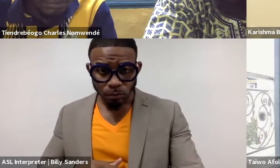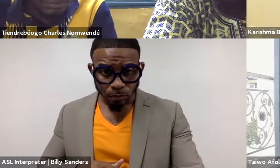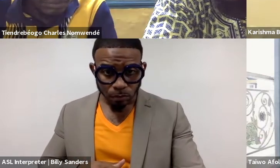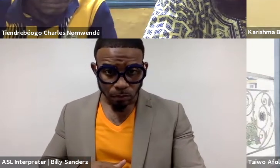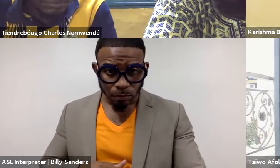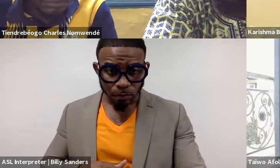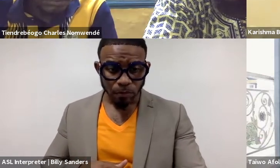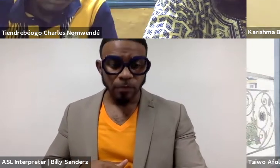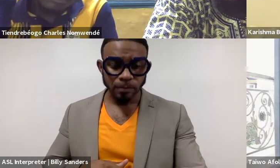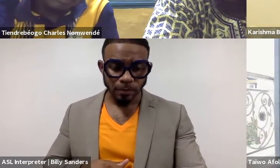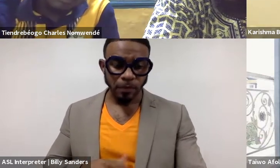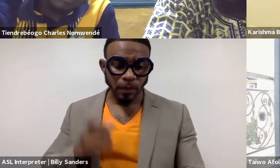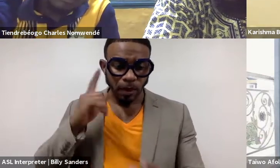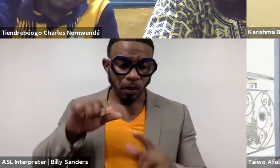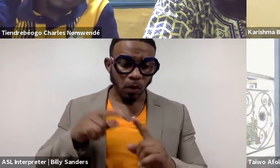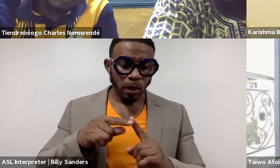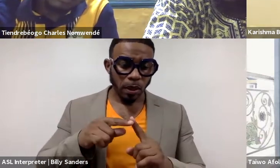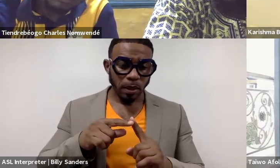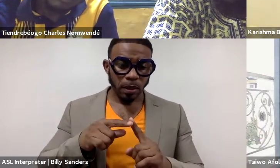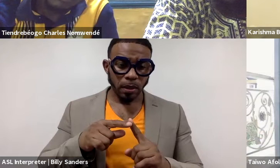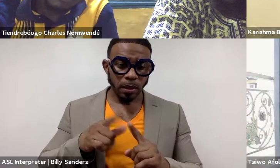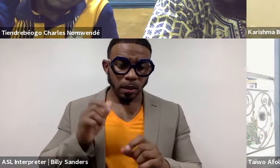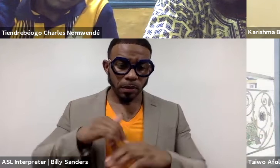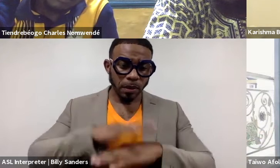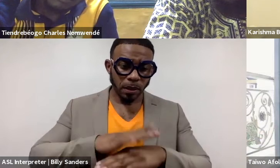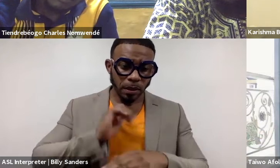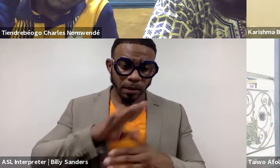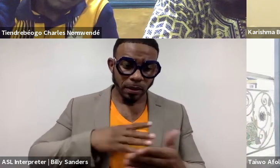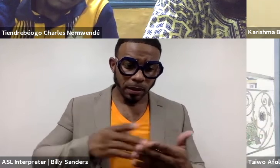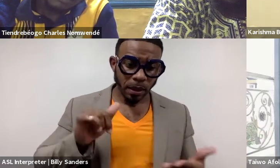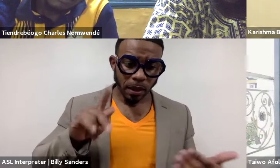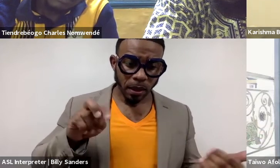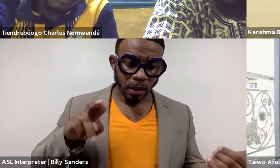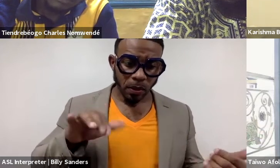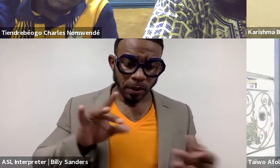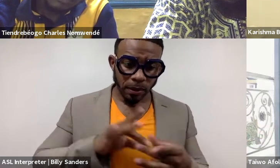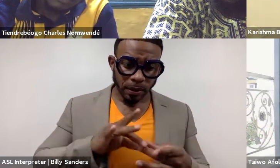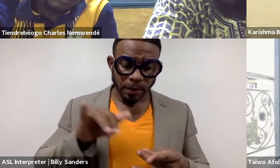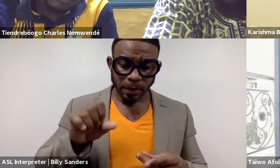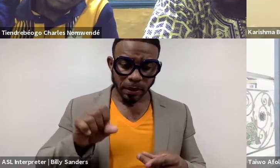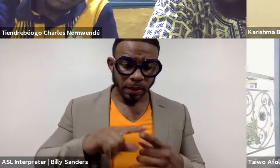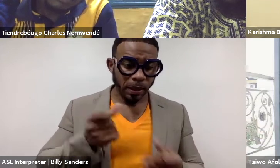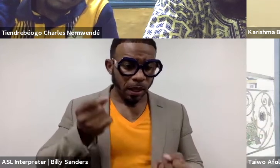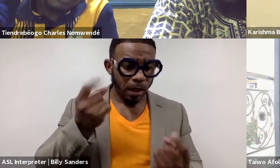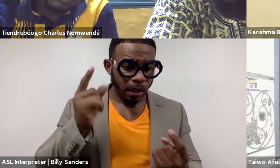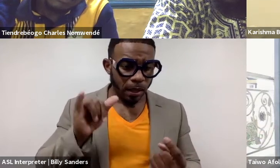'Cause I think that when we come to the table, yes, we want to be at the table like Karishma did say, but then understanding that we're not just here